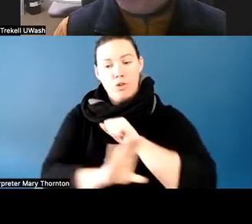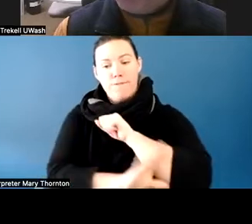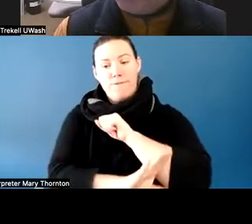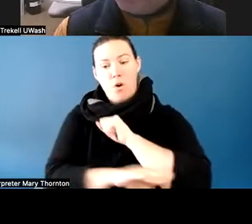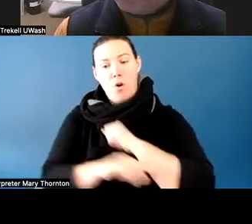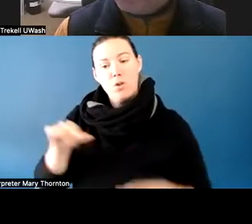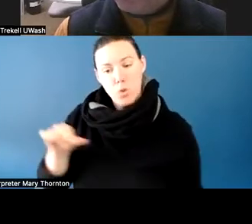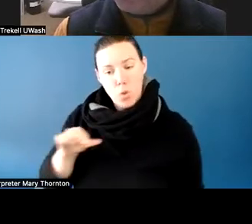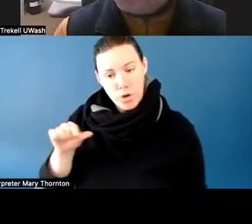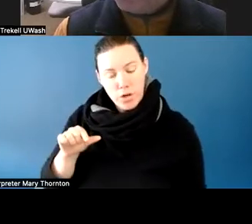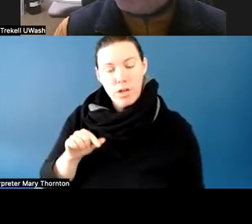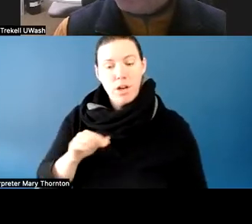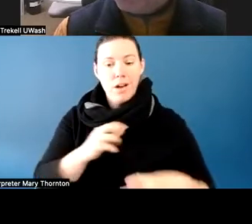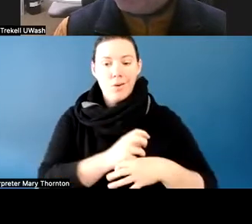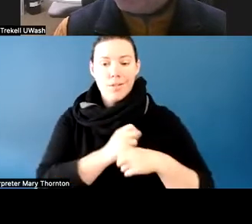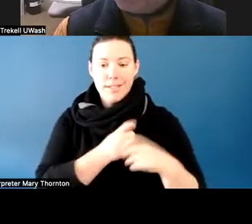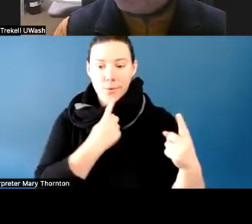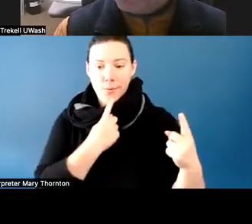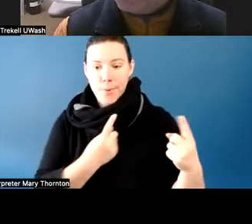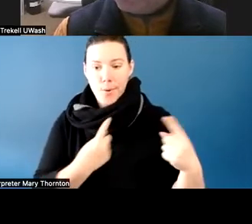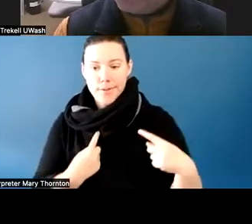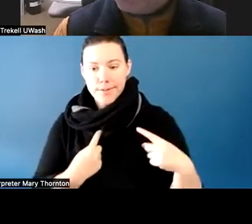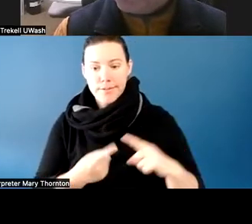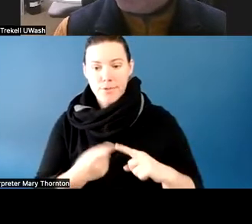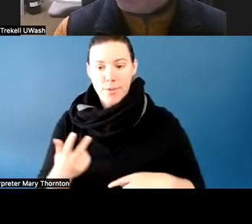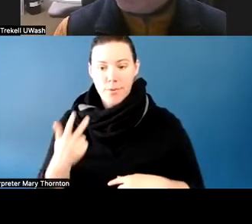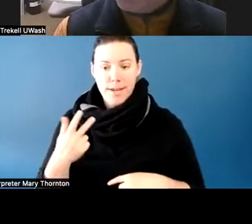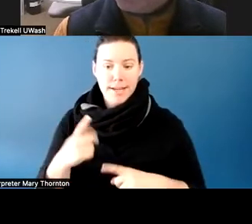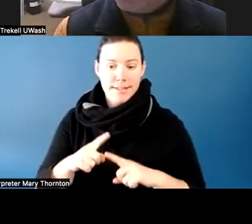from three different faculty members about a student